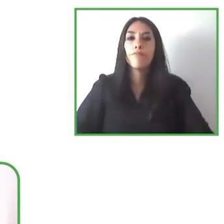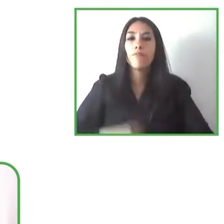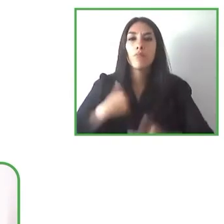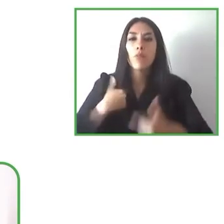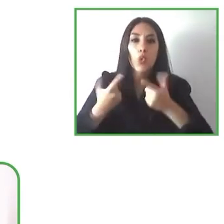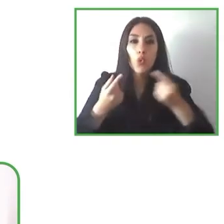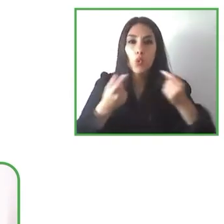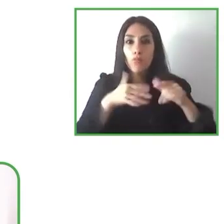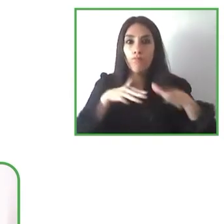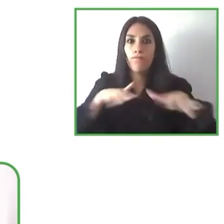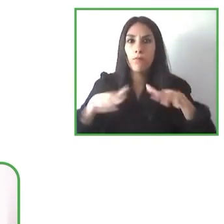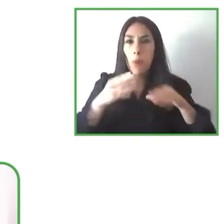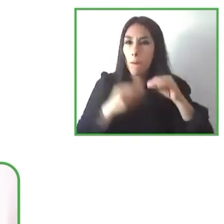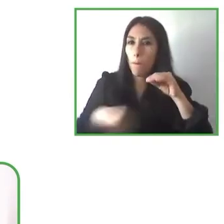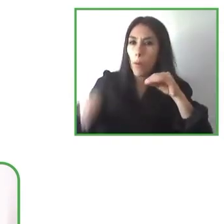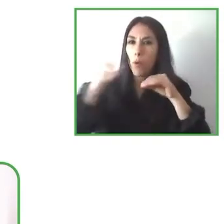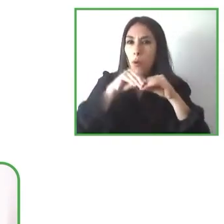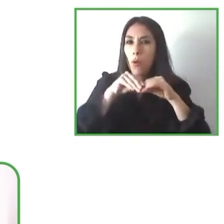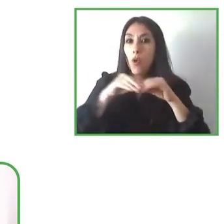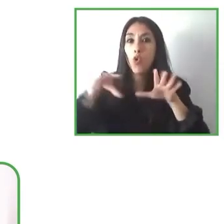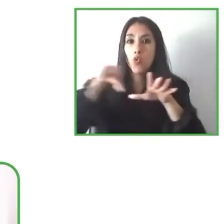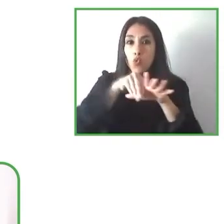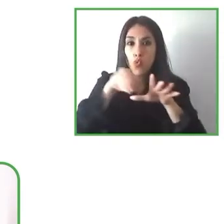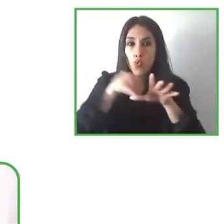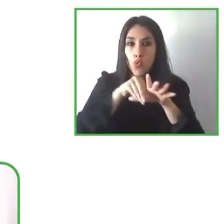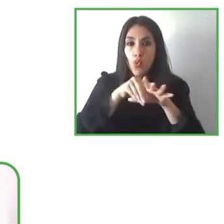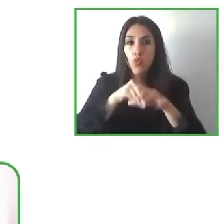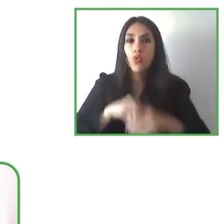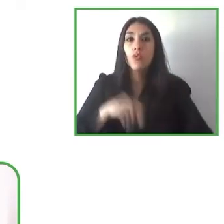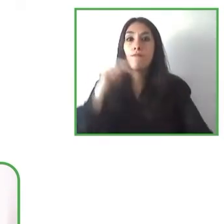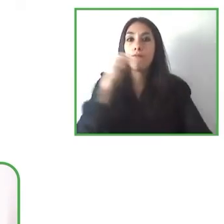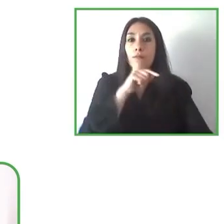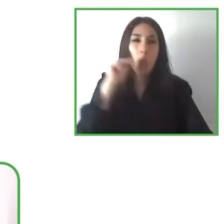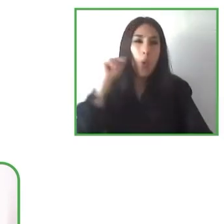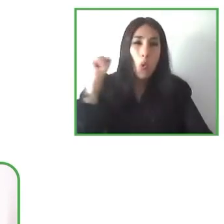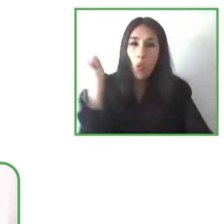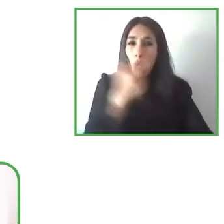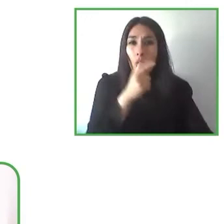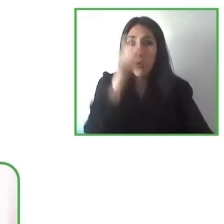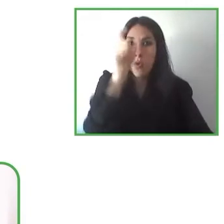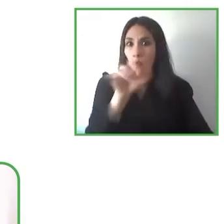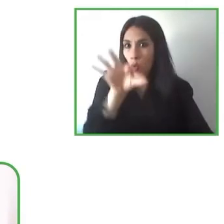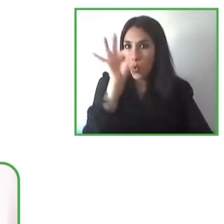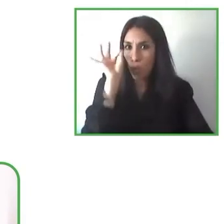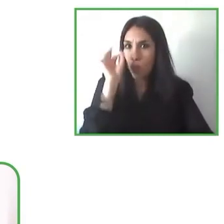how it can not only benefit these persons but the greater like communities and all of humanity